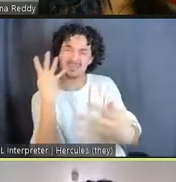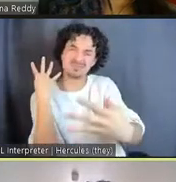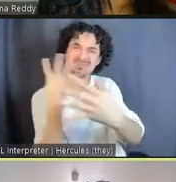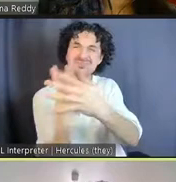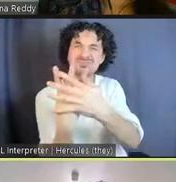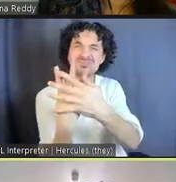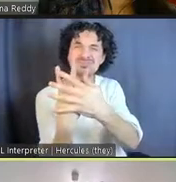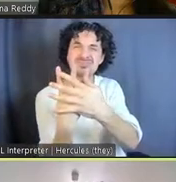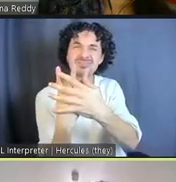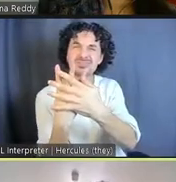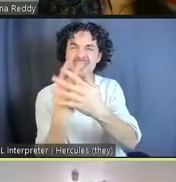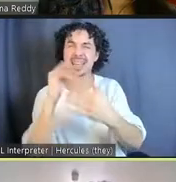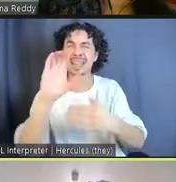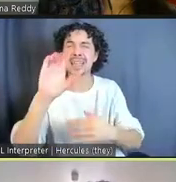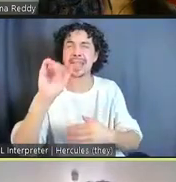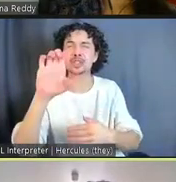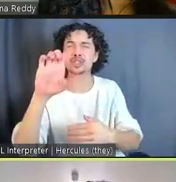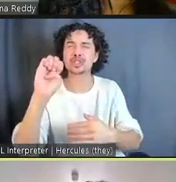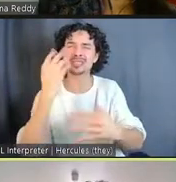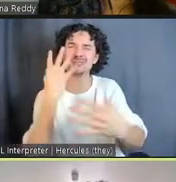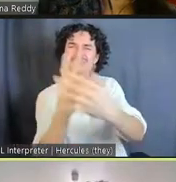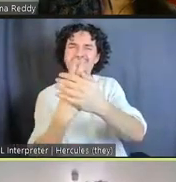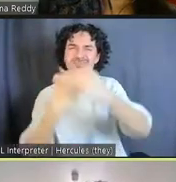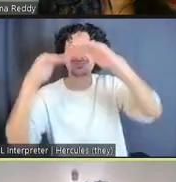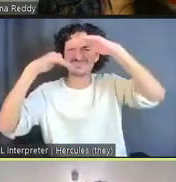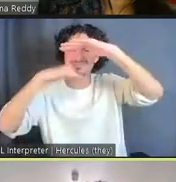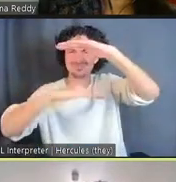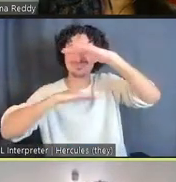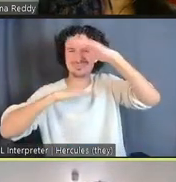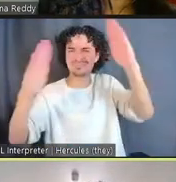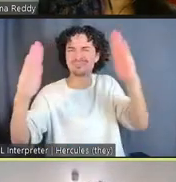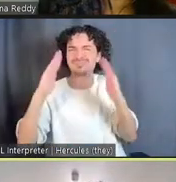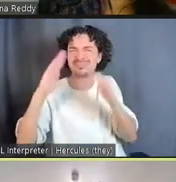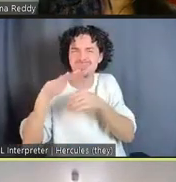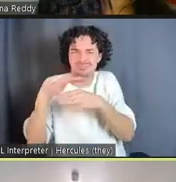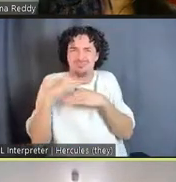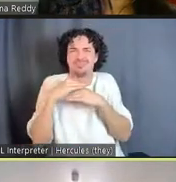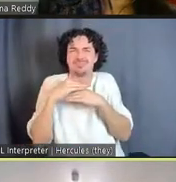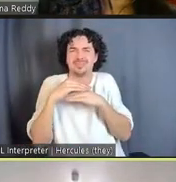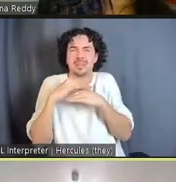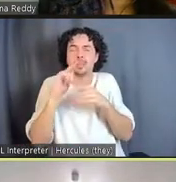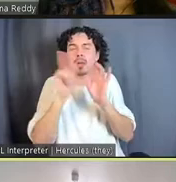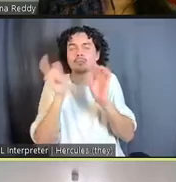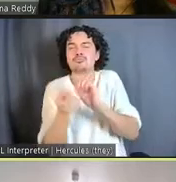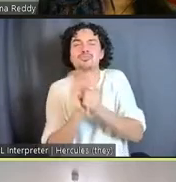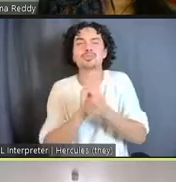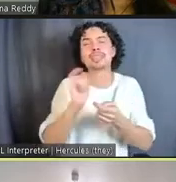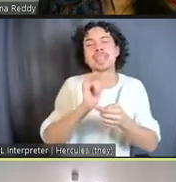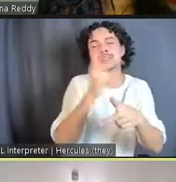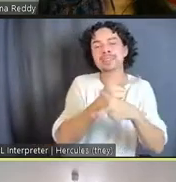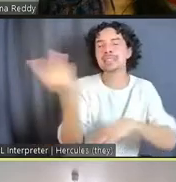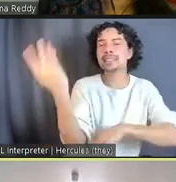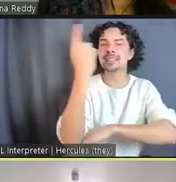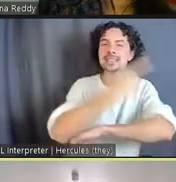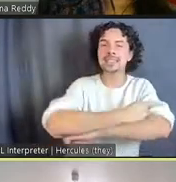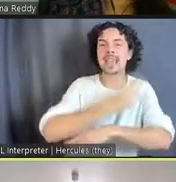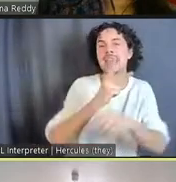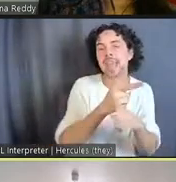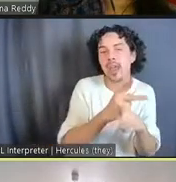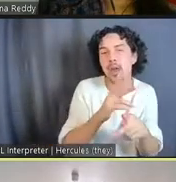in cages into a community space that has daycare, right? So, this image shows the double-height space now peeled back with light